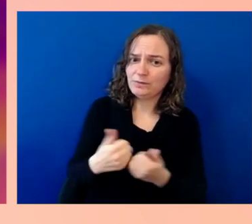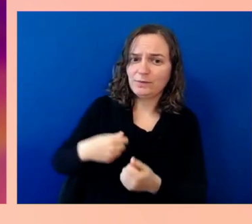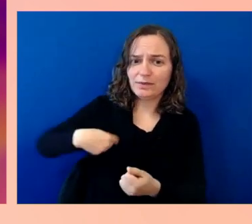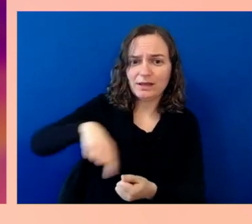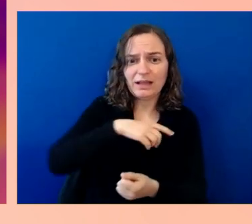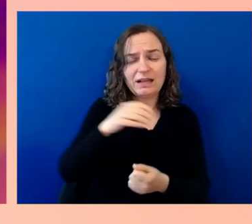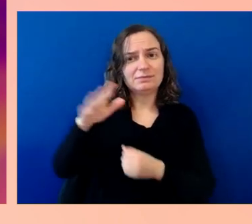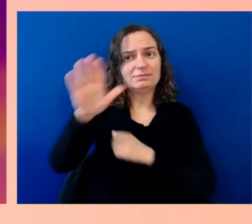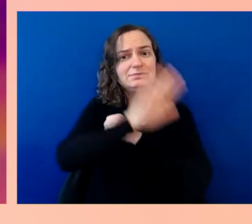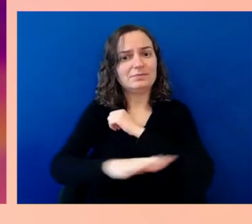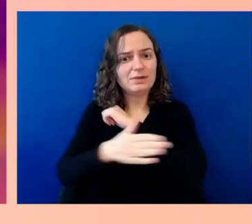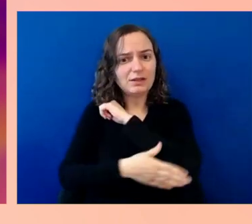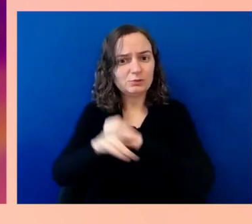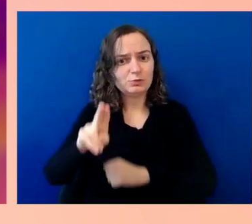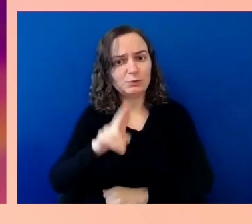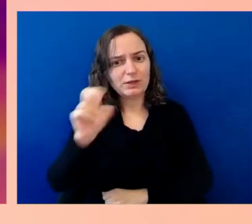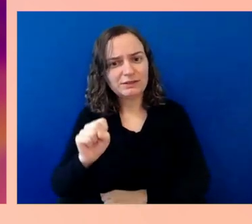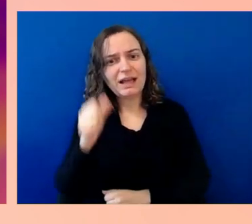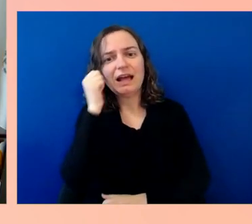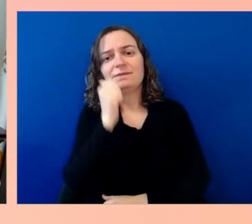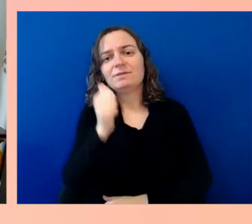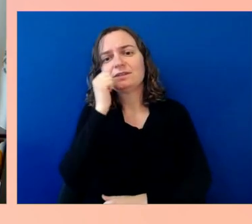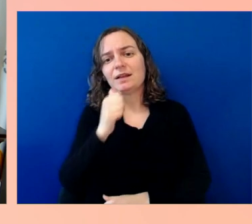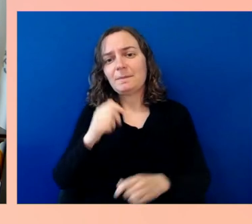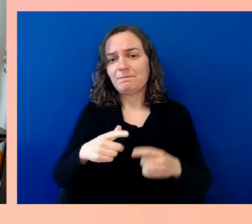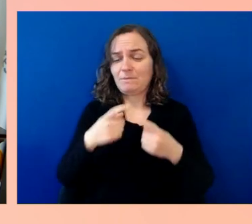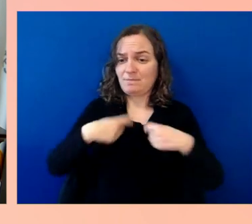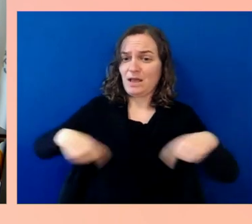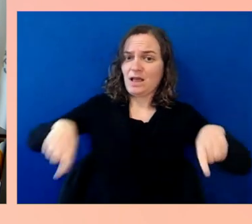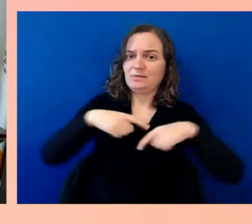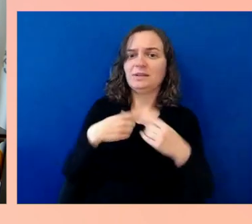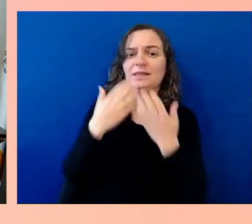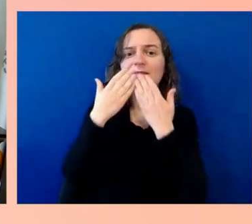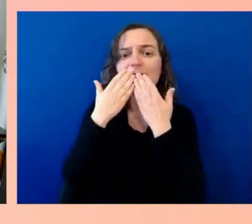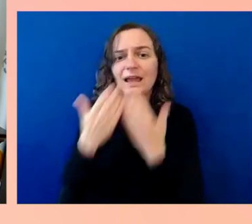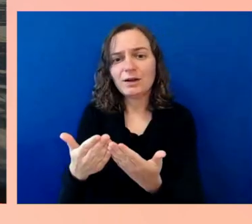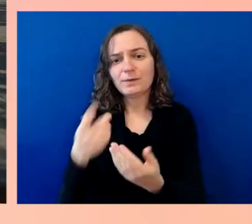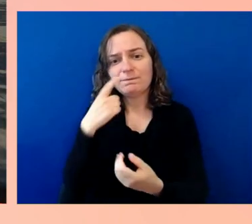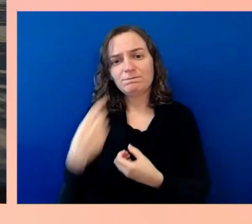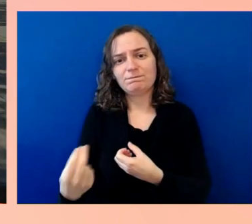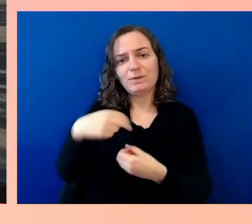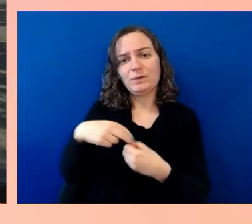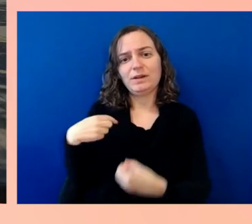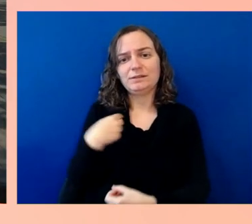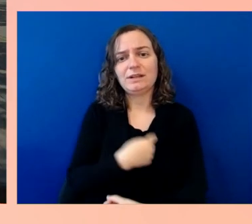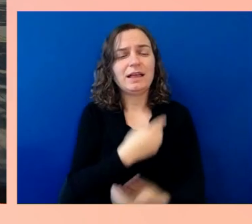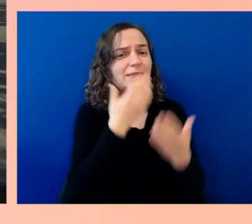thank you for joining us. Thank you. Great being with you. Thank you, Brad, and